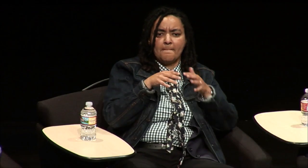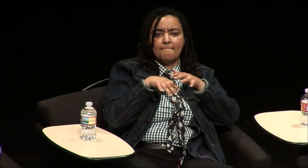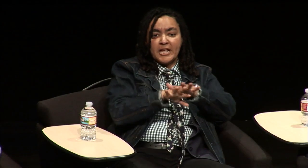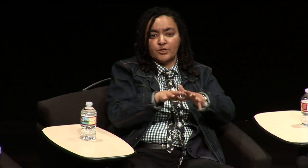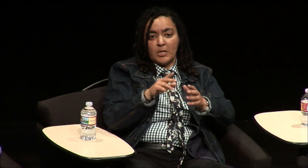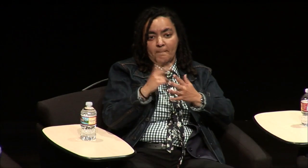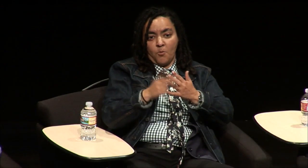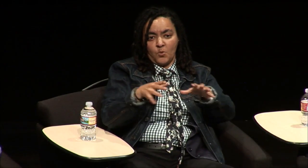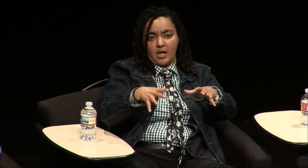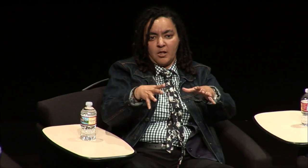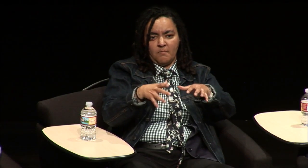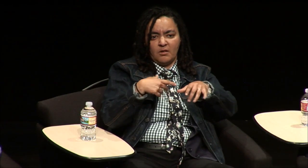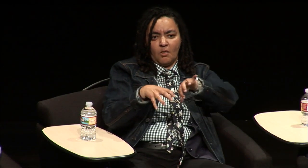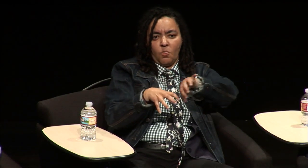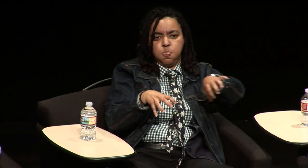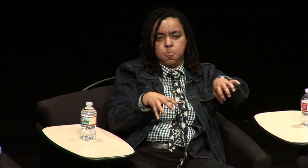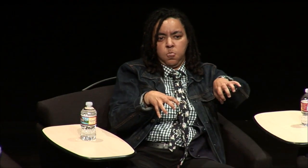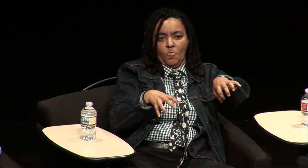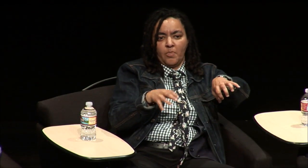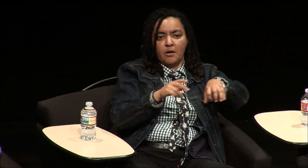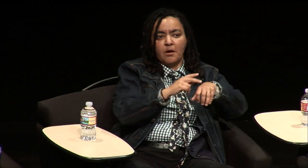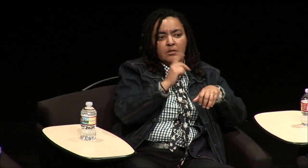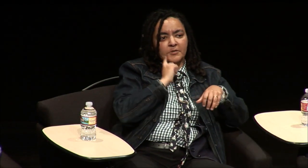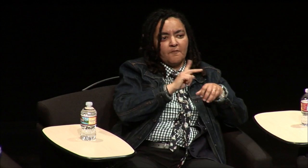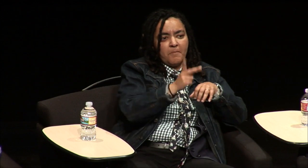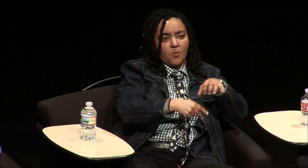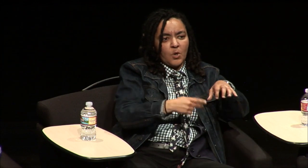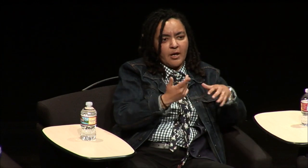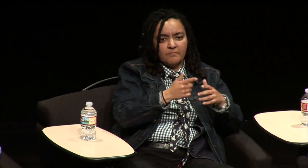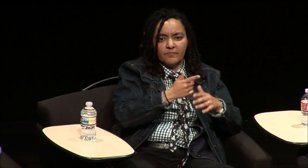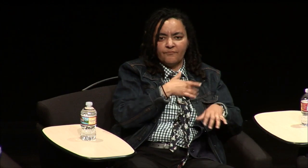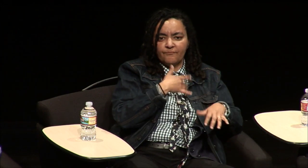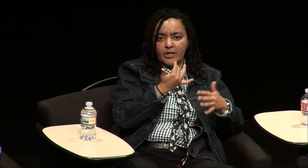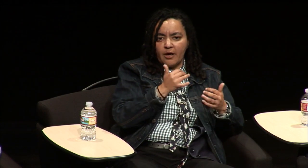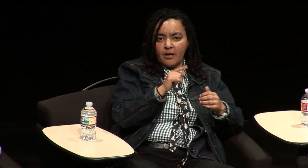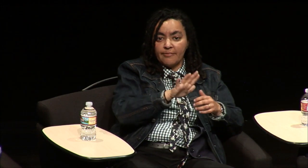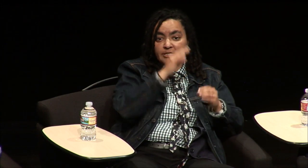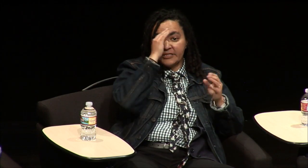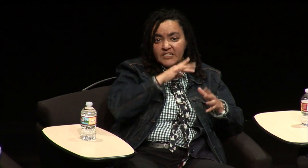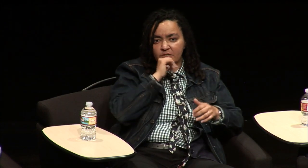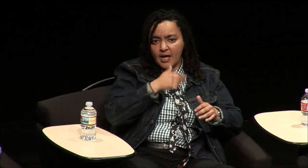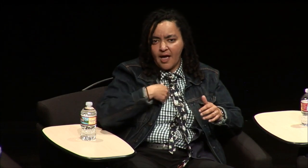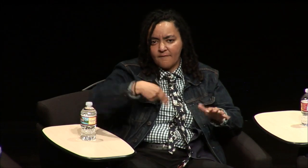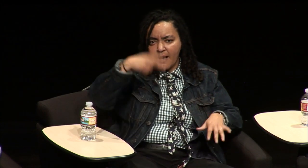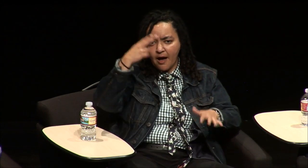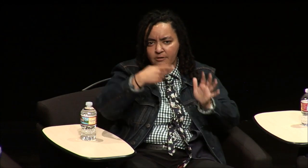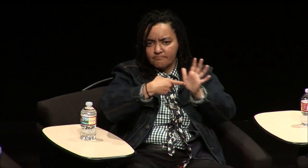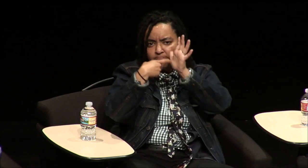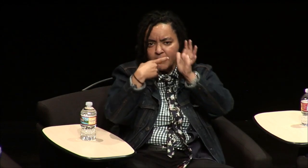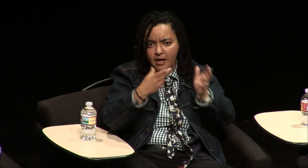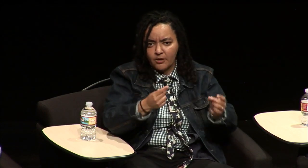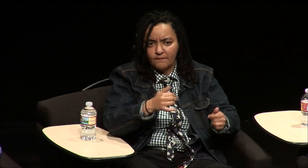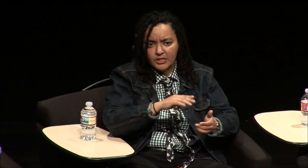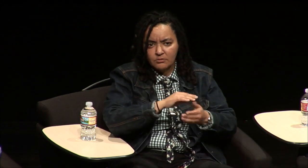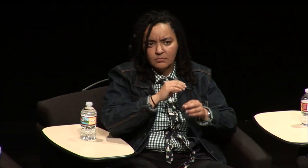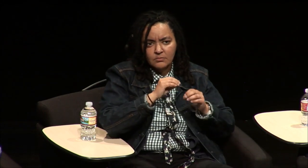with the education of the deaf program and wanting to be with the deaf students but the deaf program is lacking and the teachers are lacking and the in the